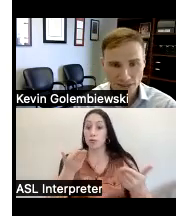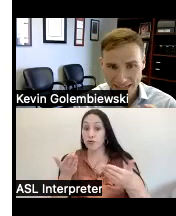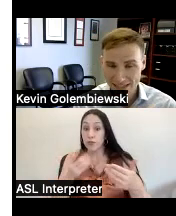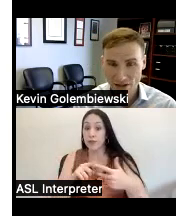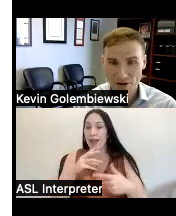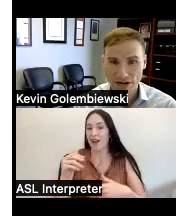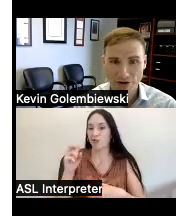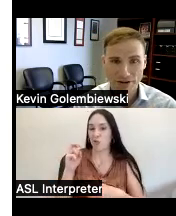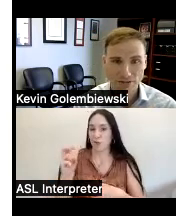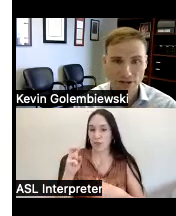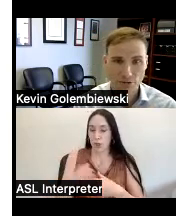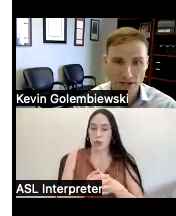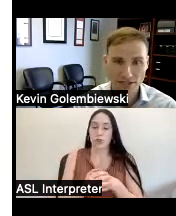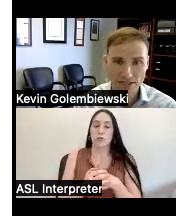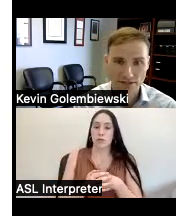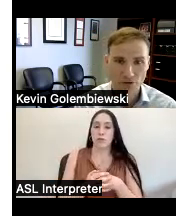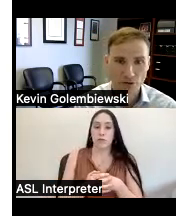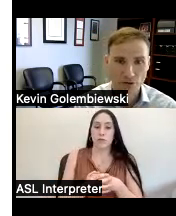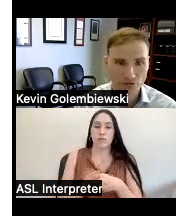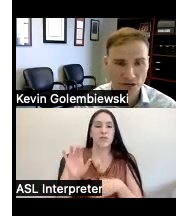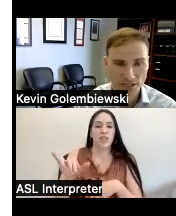that's another area that's been a pretty consistent Focus for us